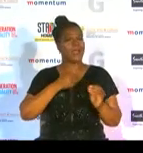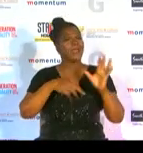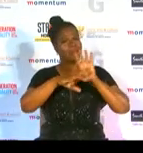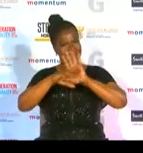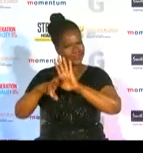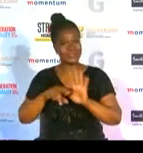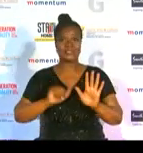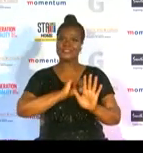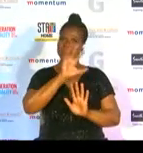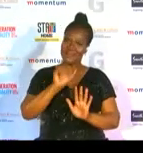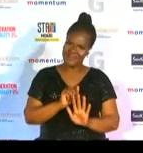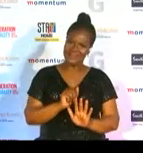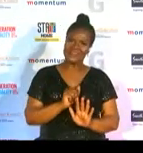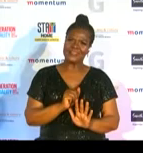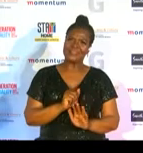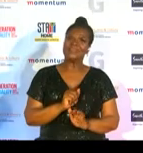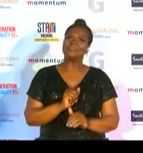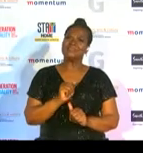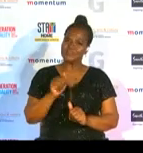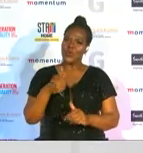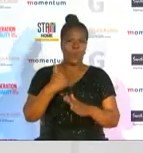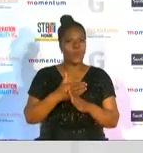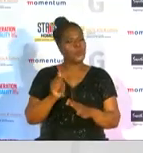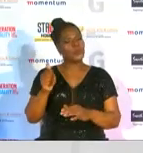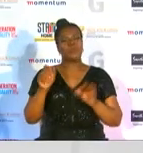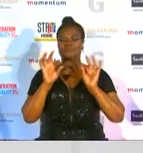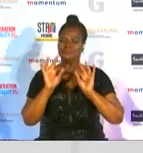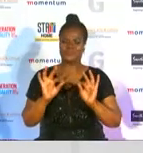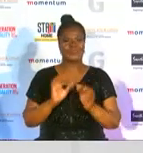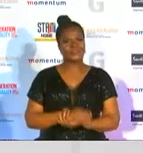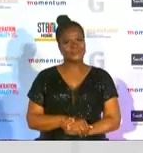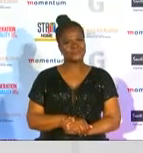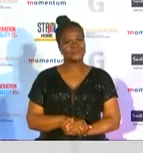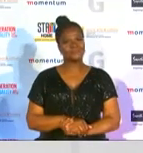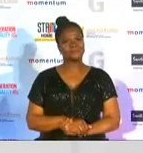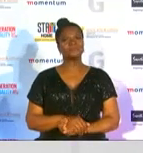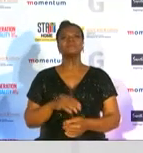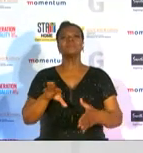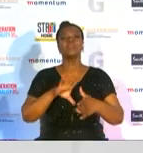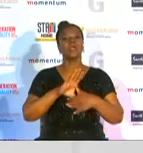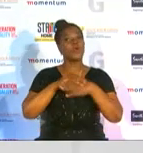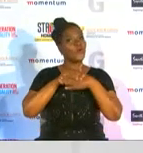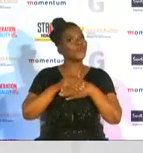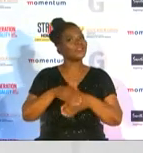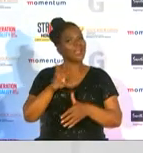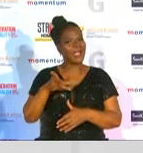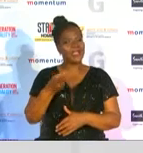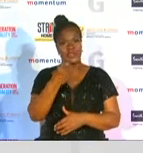and keep up the good work and congratulations once again to karla now i am